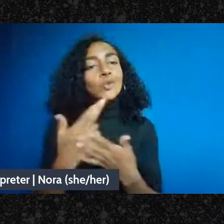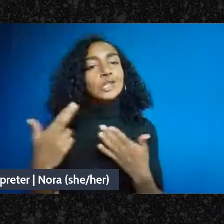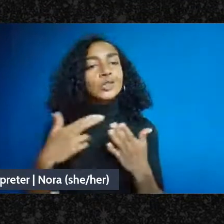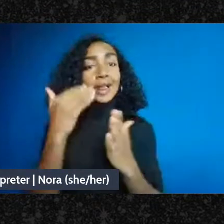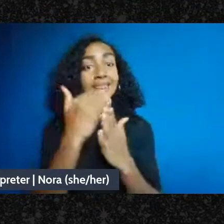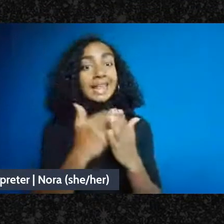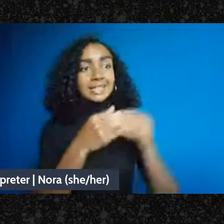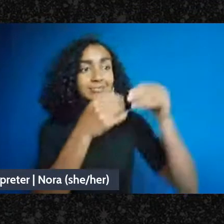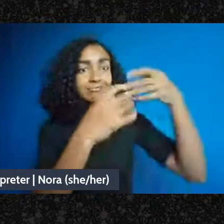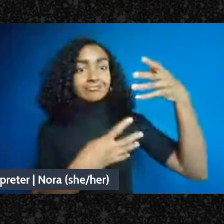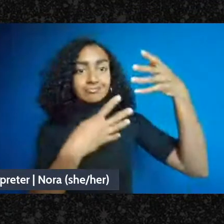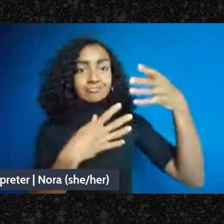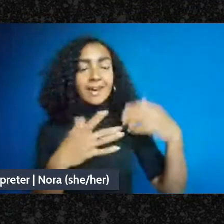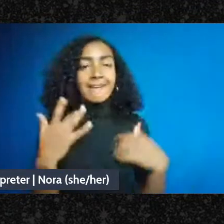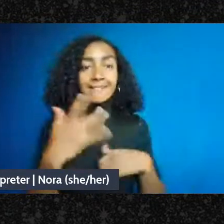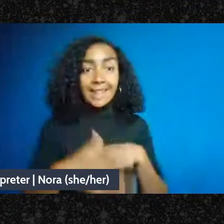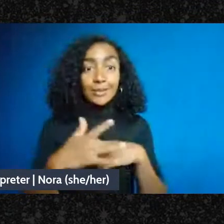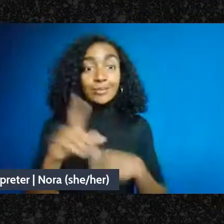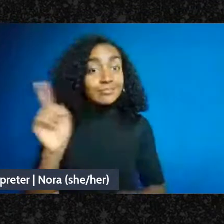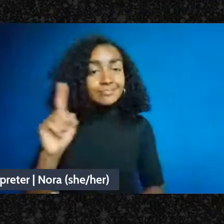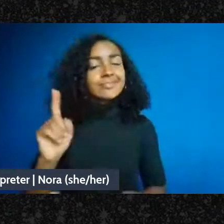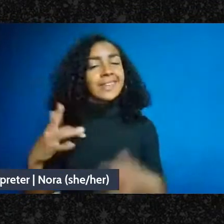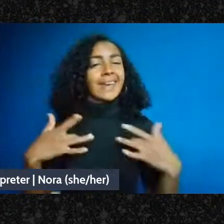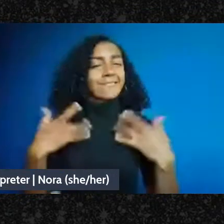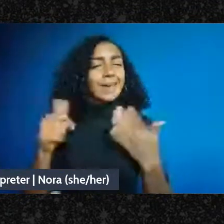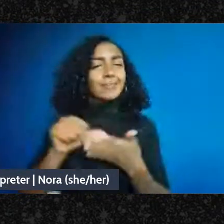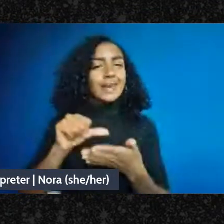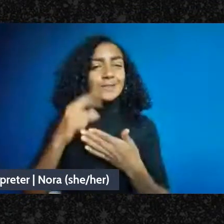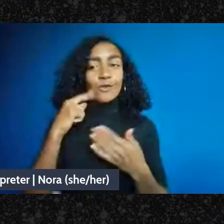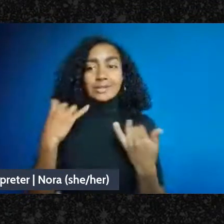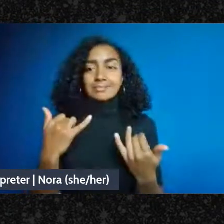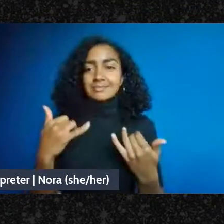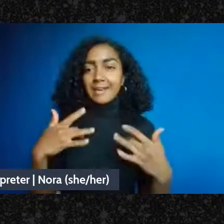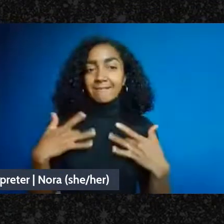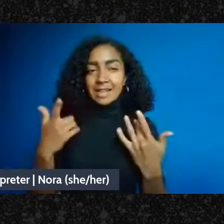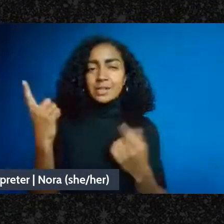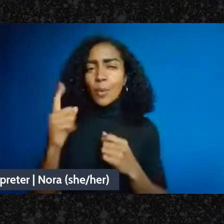event page for this event, someone will put a link in the chat that has a lot of resources